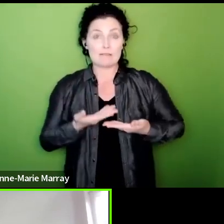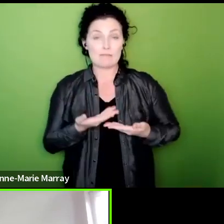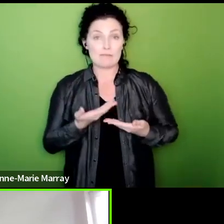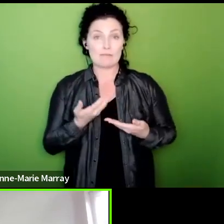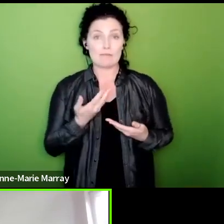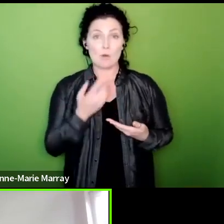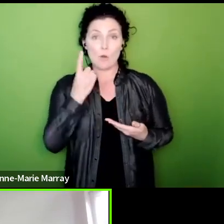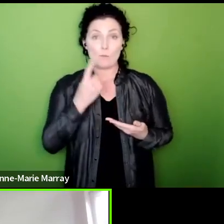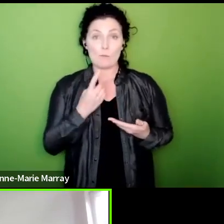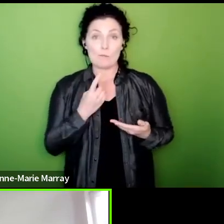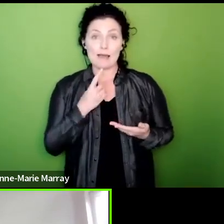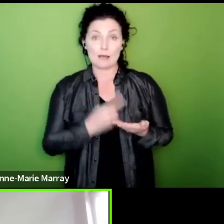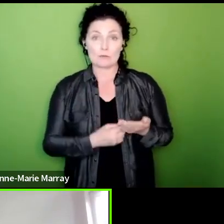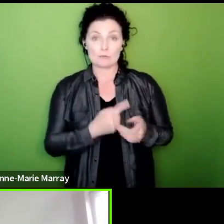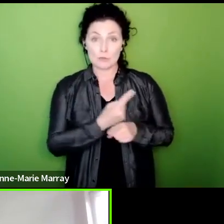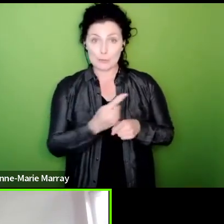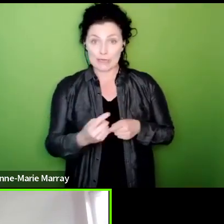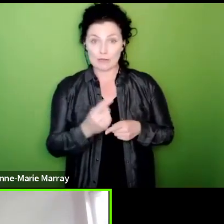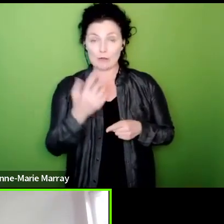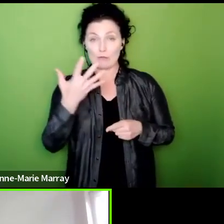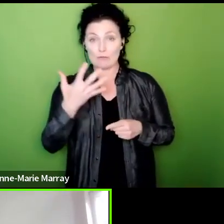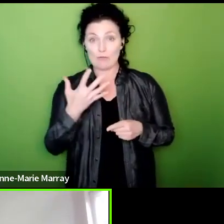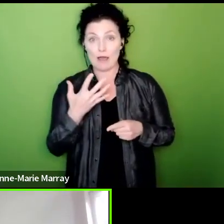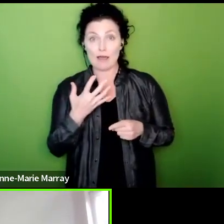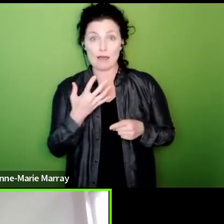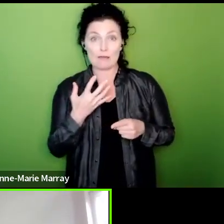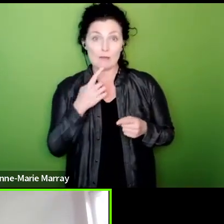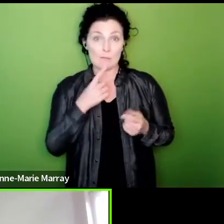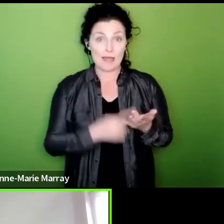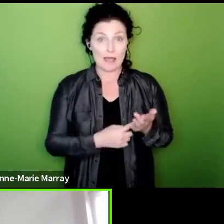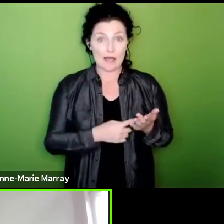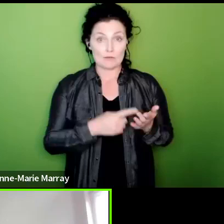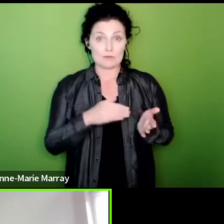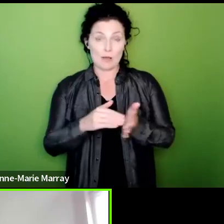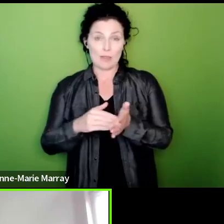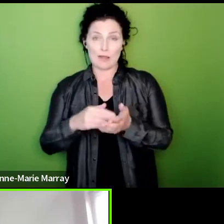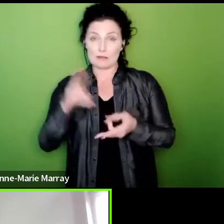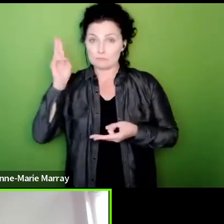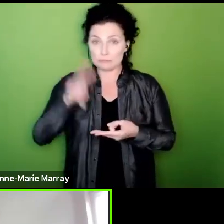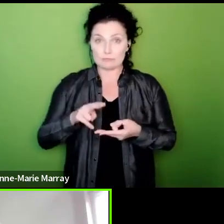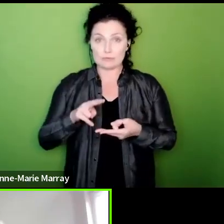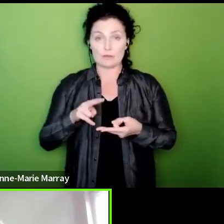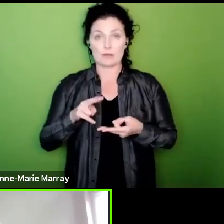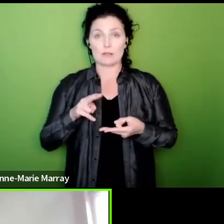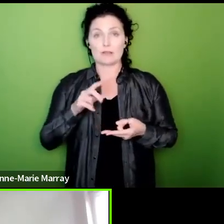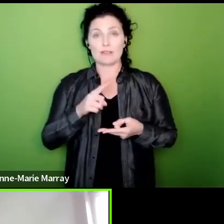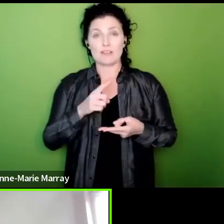then obviously that is a heck of a lot less than the 50 to 100 pounds a day that people